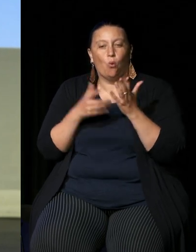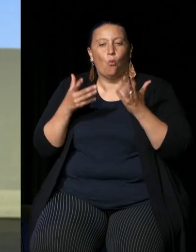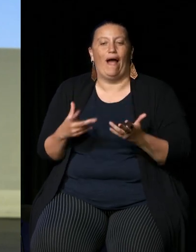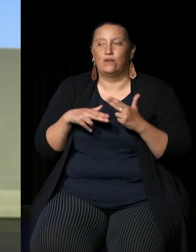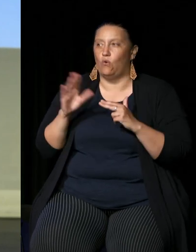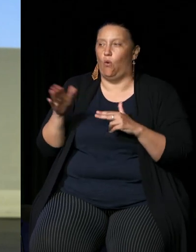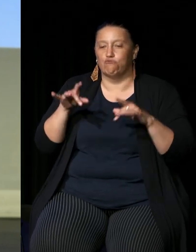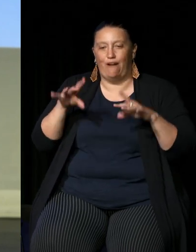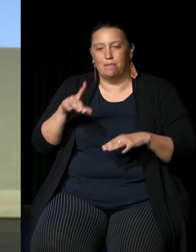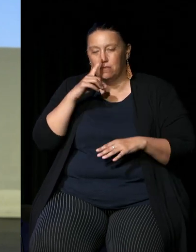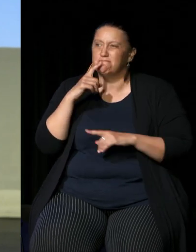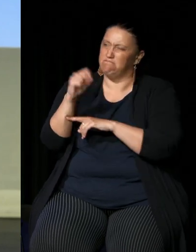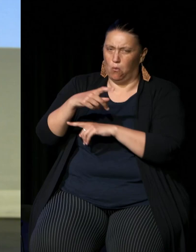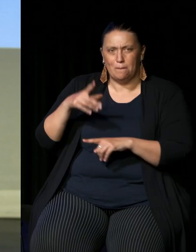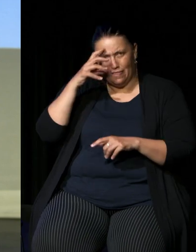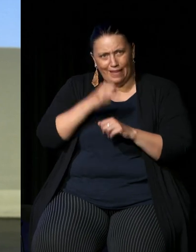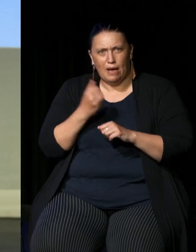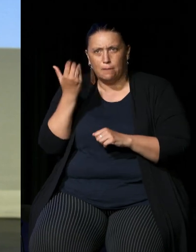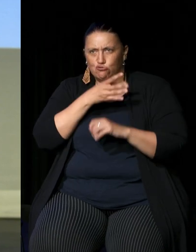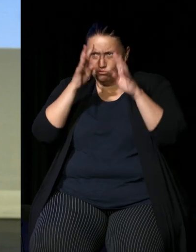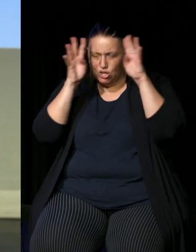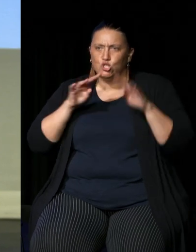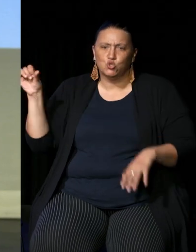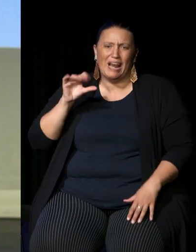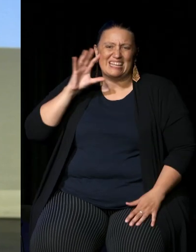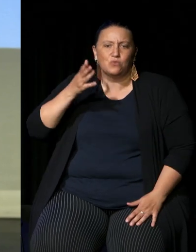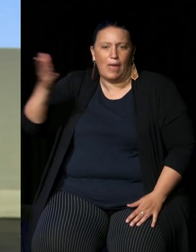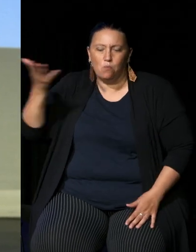them and policies are made about them that's the strength of the Constitutional change